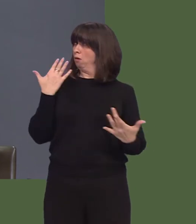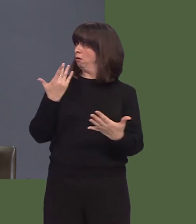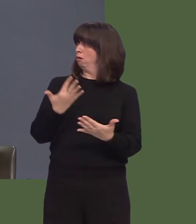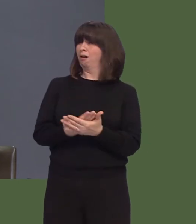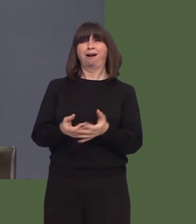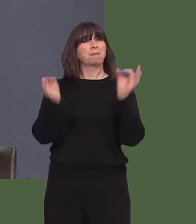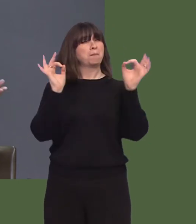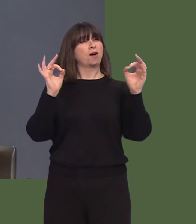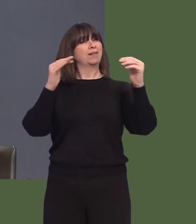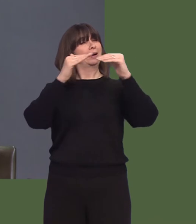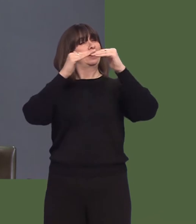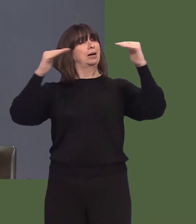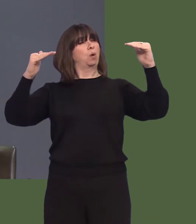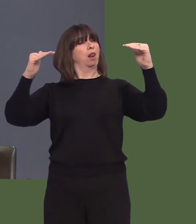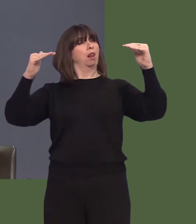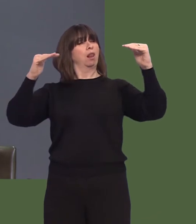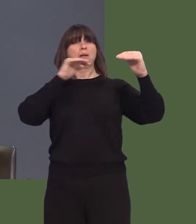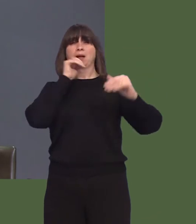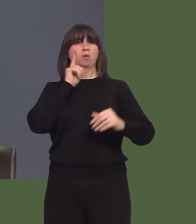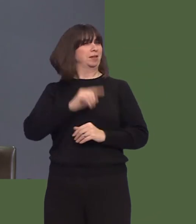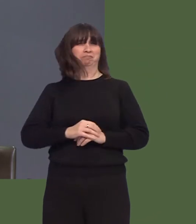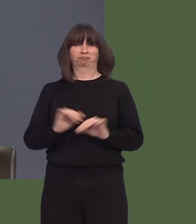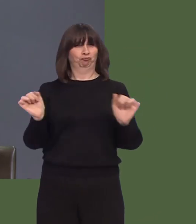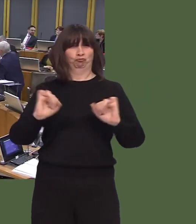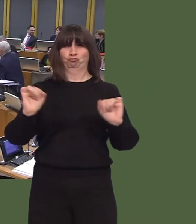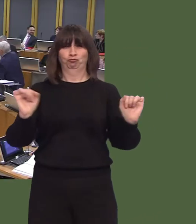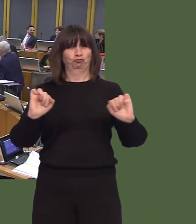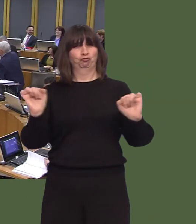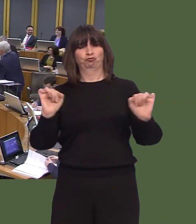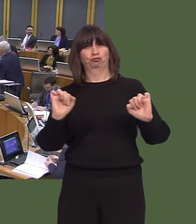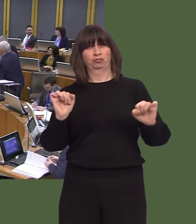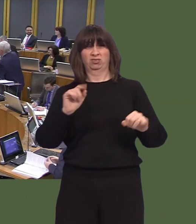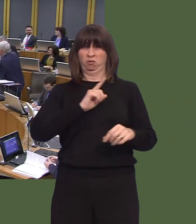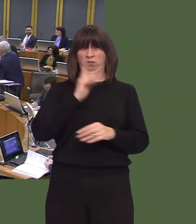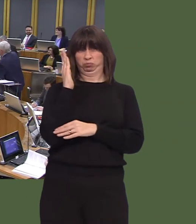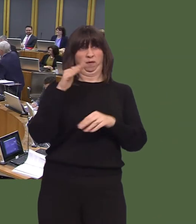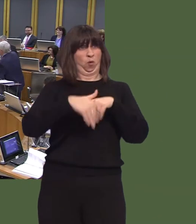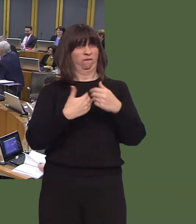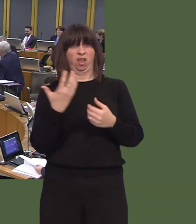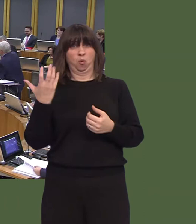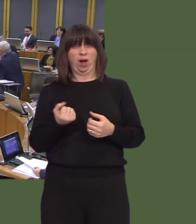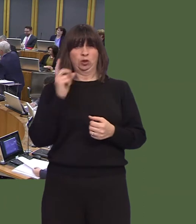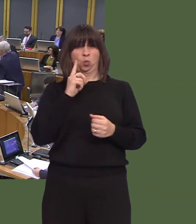Rydym ni newydd glywed am y gender pay gap. A ydych chi'n cytuno bod adroddiad 'Senedd Sy'n Gweithio i Gymru', sy'n argymell integreiddio